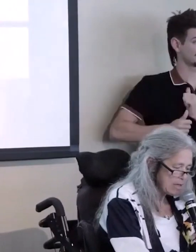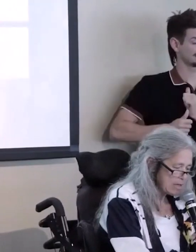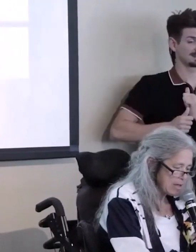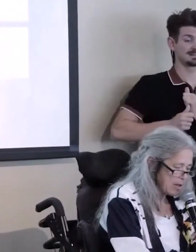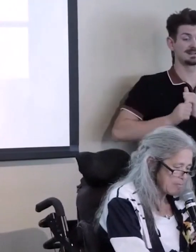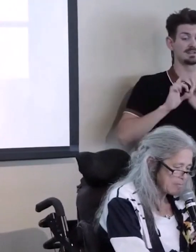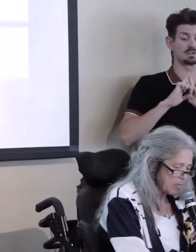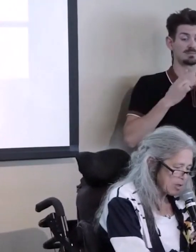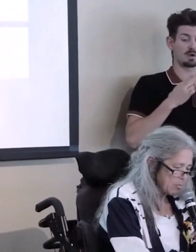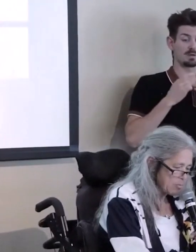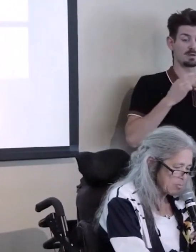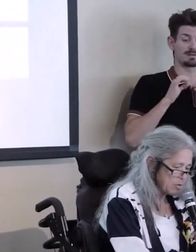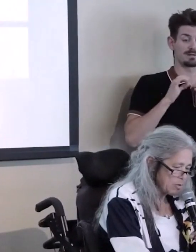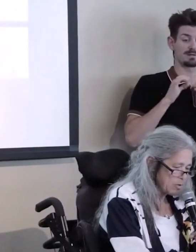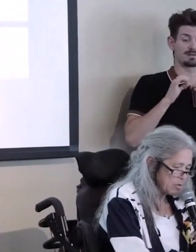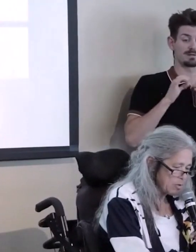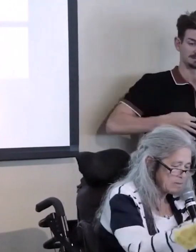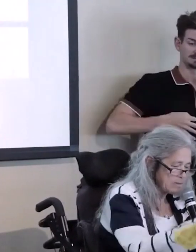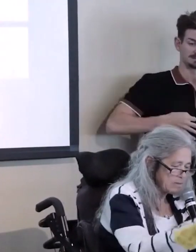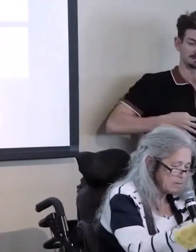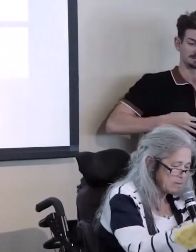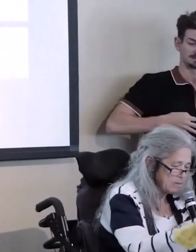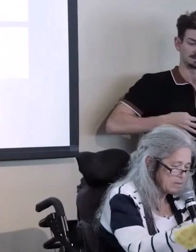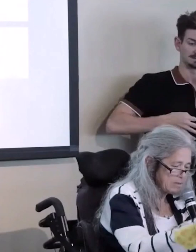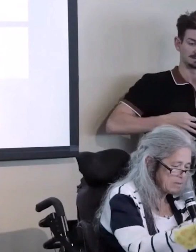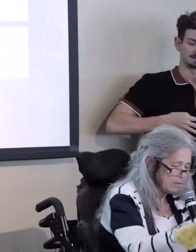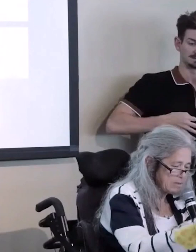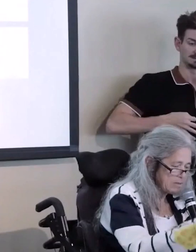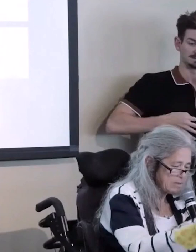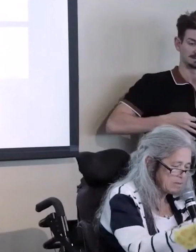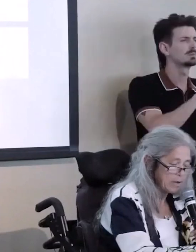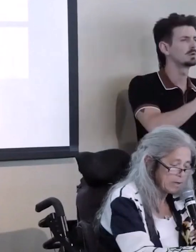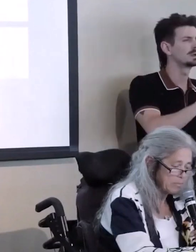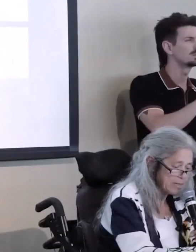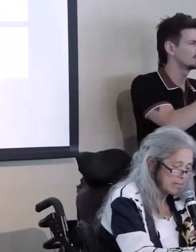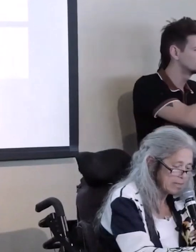Uhmm... Would trained groups of disabled people who would then go out to train businesses